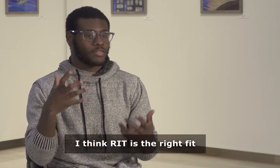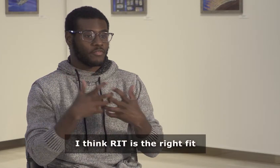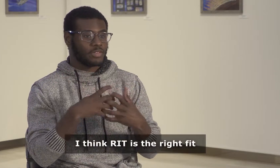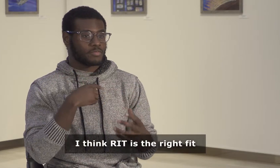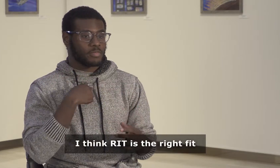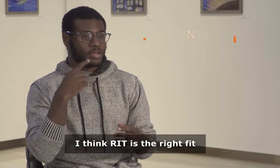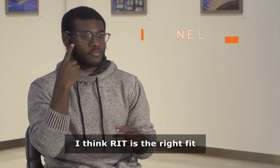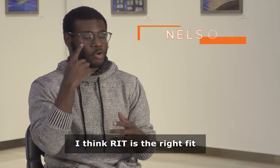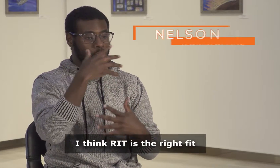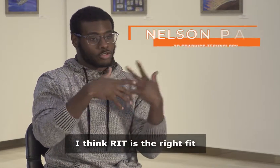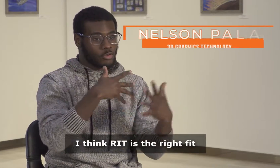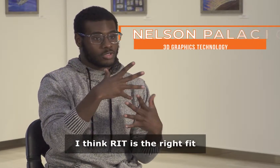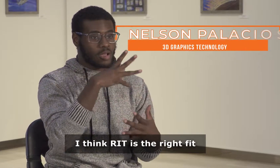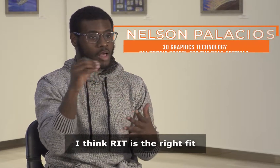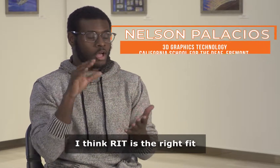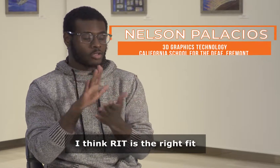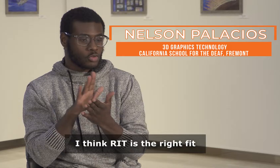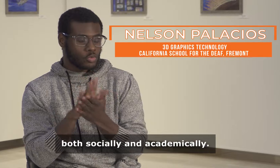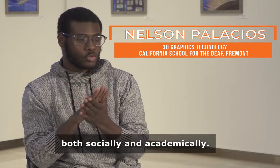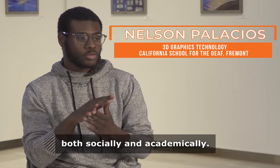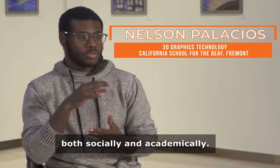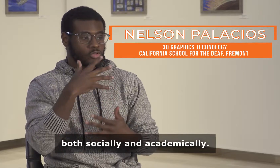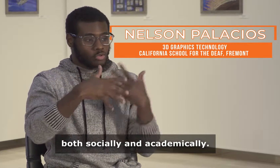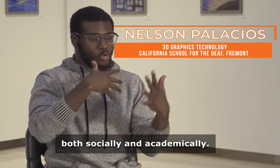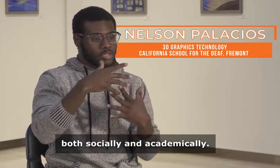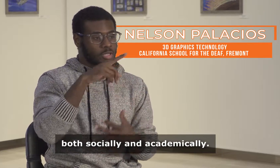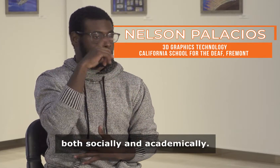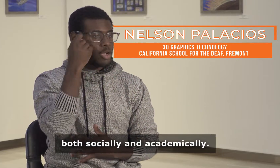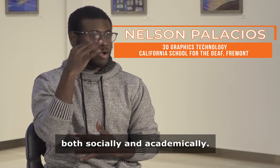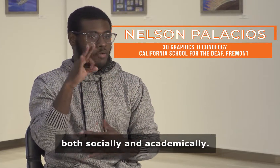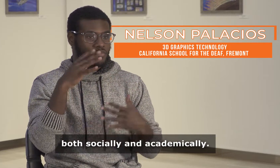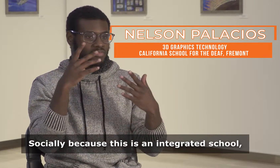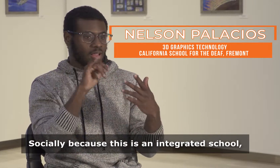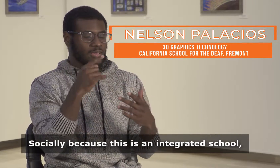I think RIT is the right fit both socially and academically.